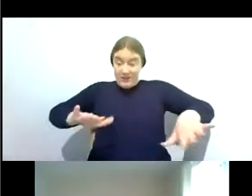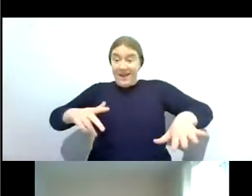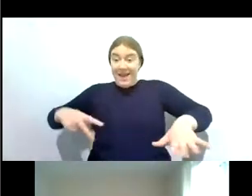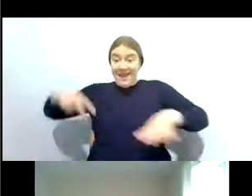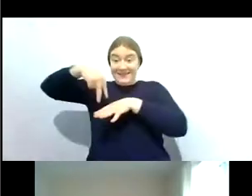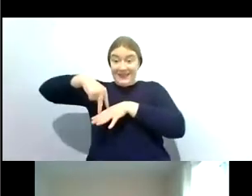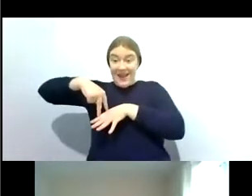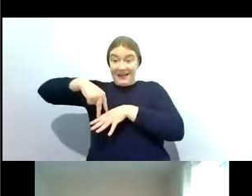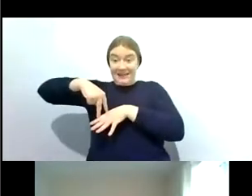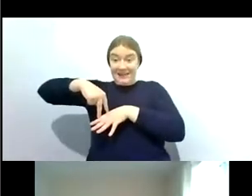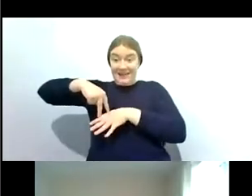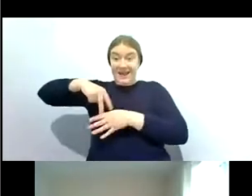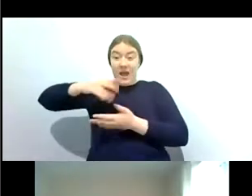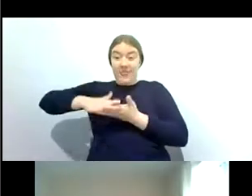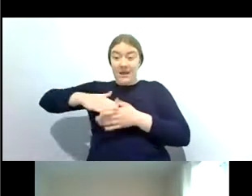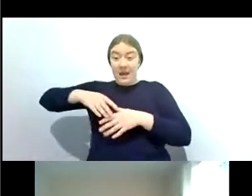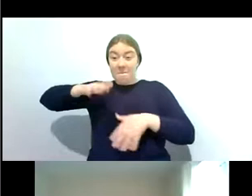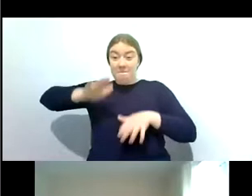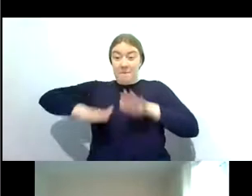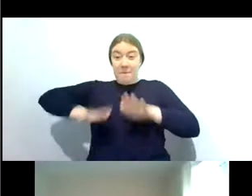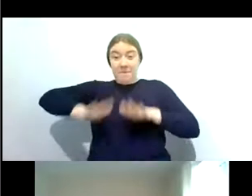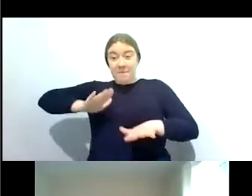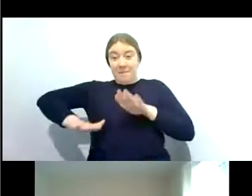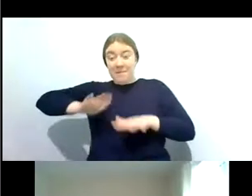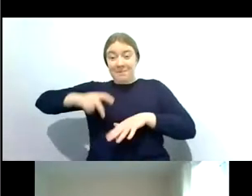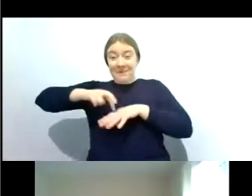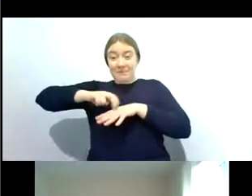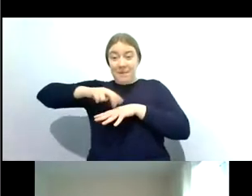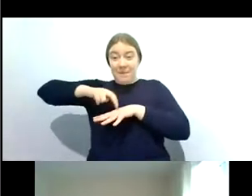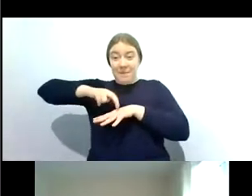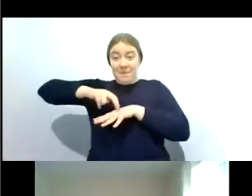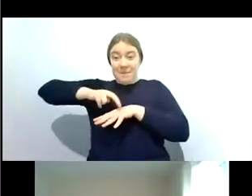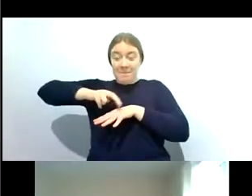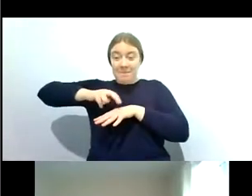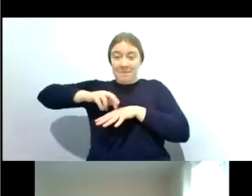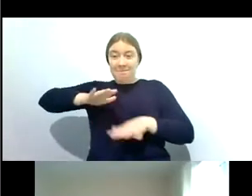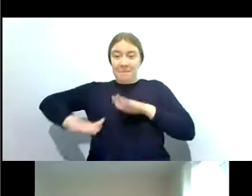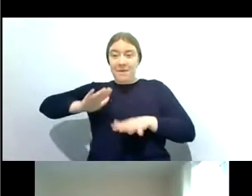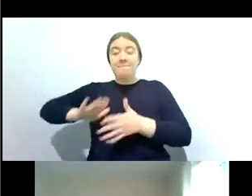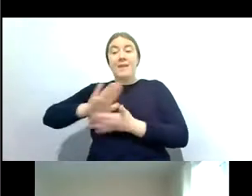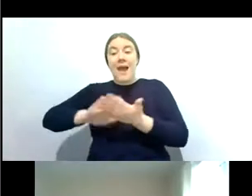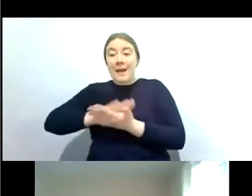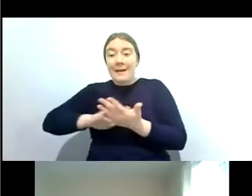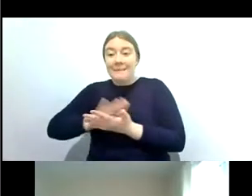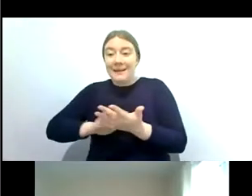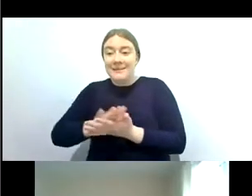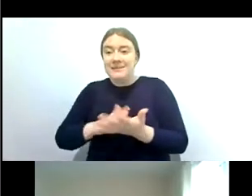and you patter your feet on the substrate kicking it so that it disturbs all of the the riverbed